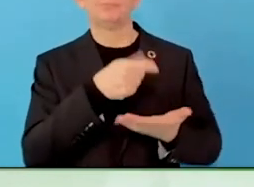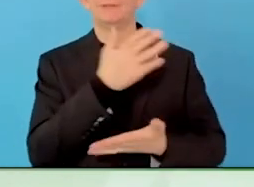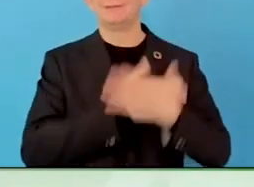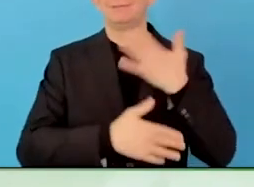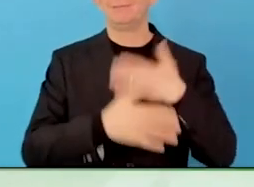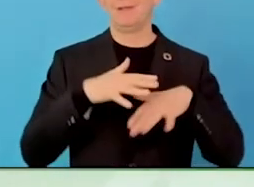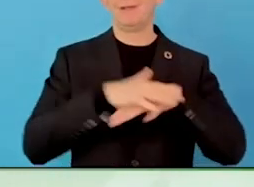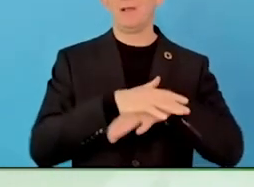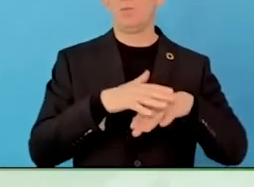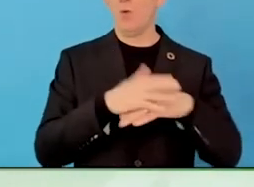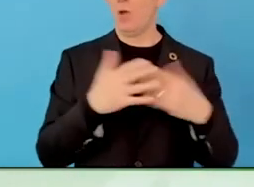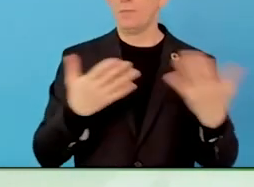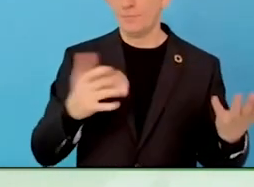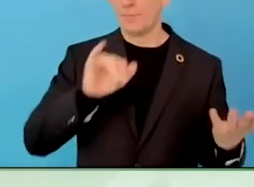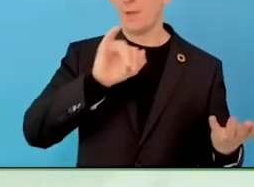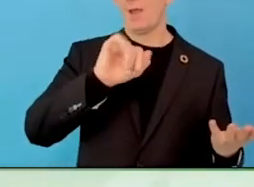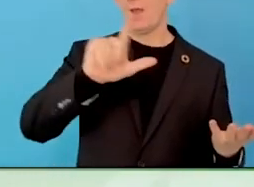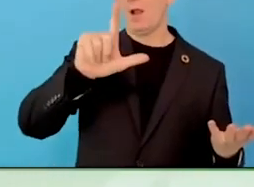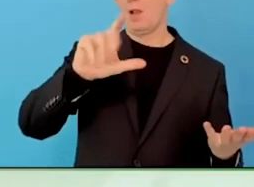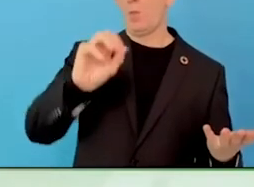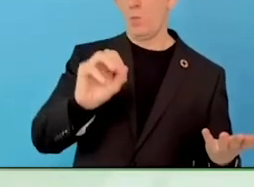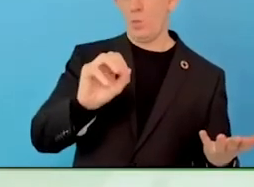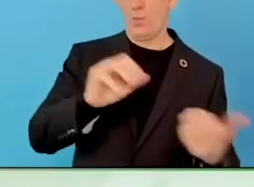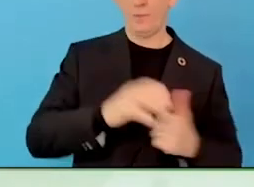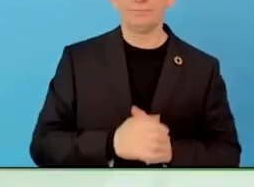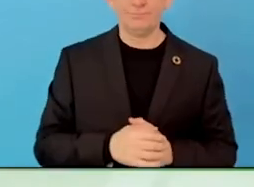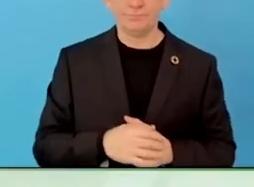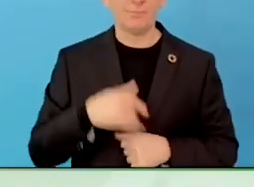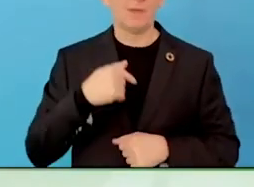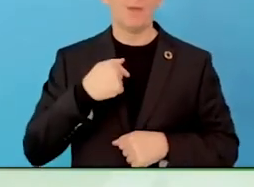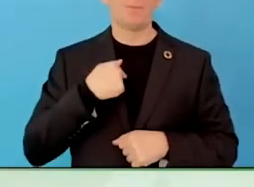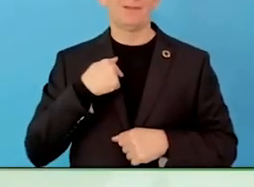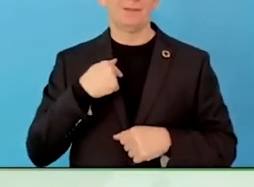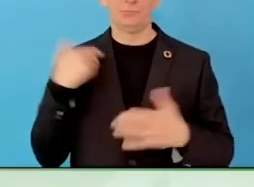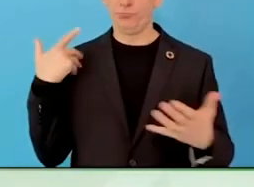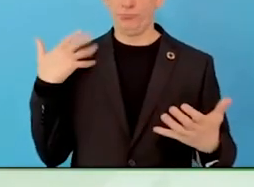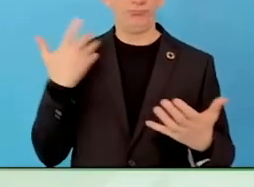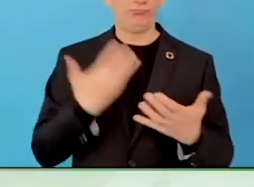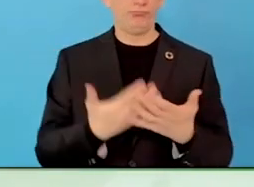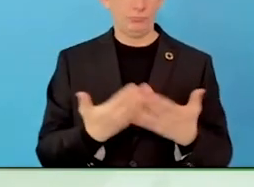person with disability looking for a job to find that employer and make the connection.